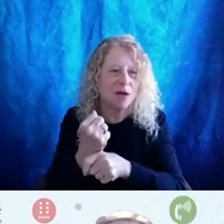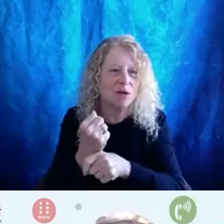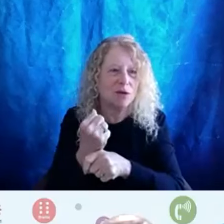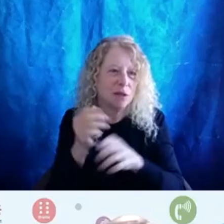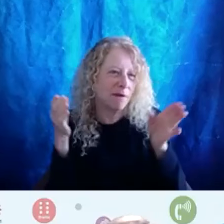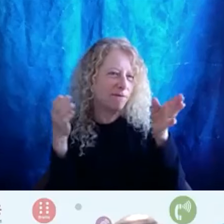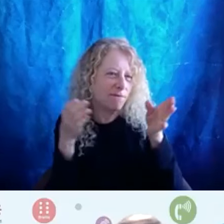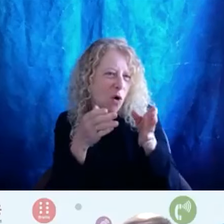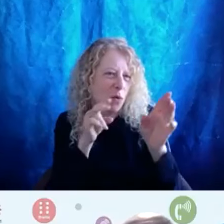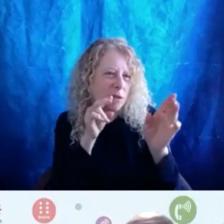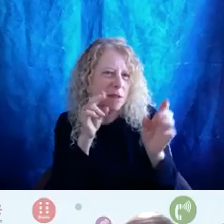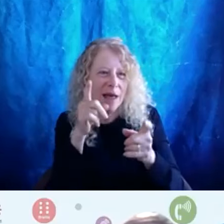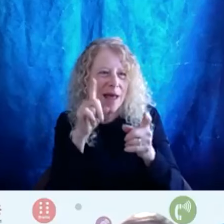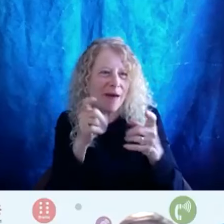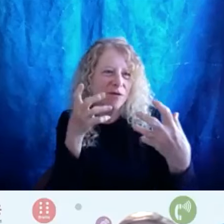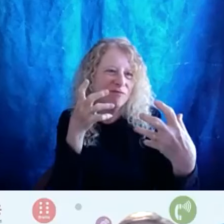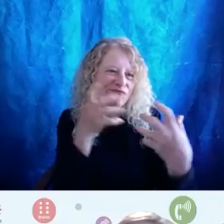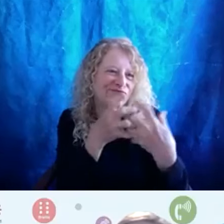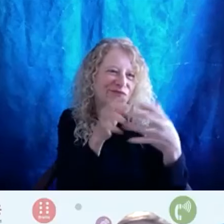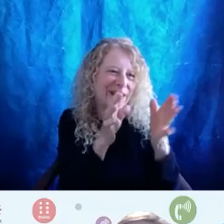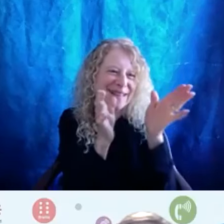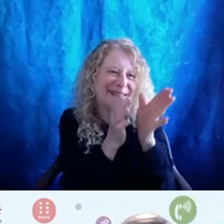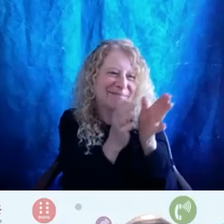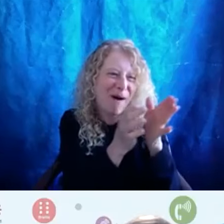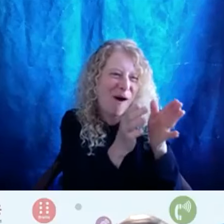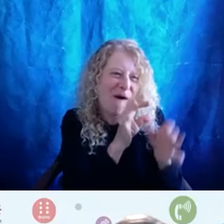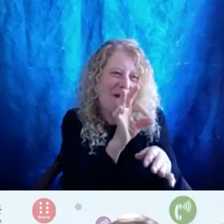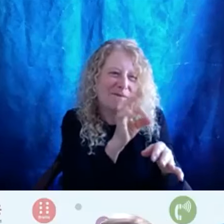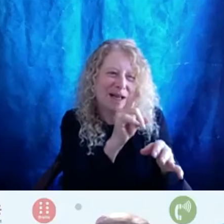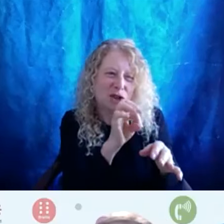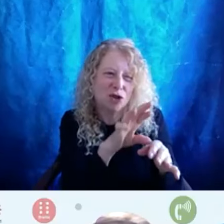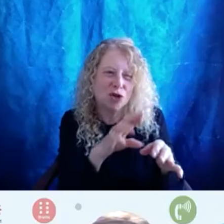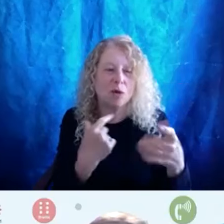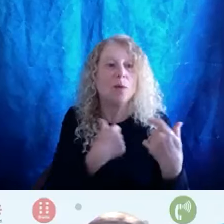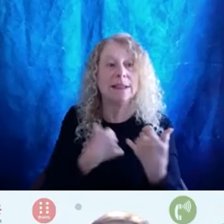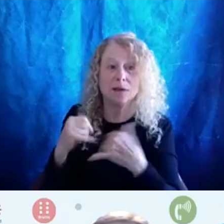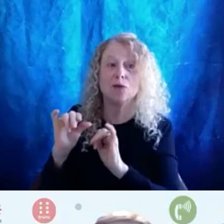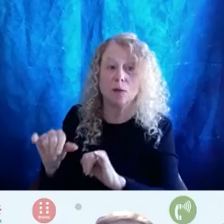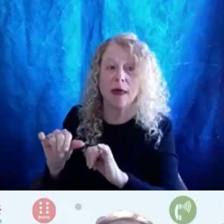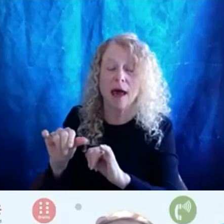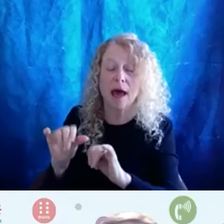you got to fit into this narrow filter. And and we still do that in terms of our our demographics going